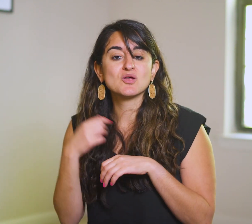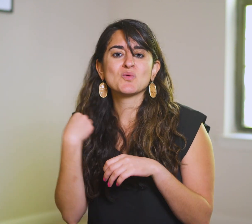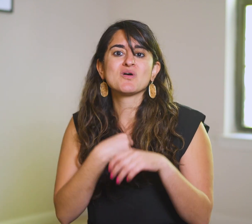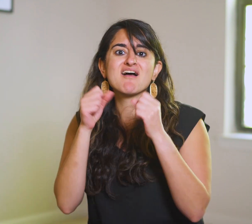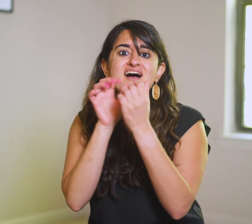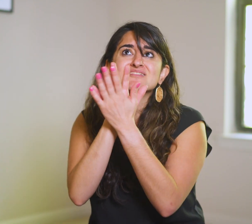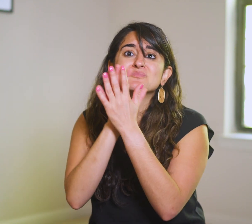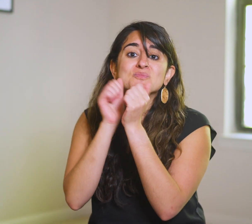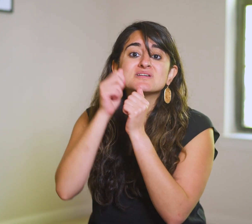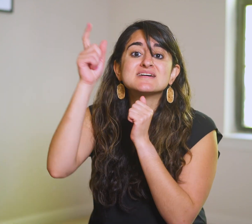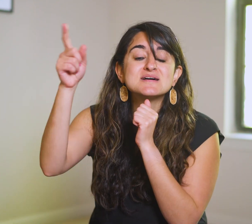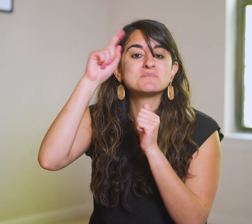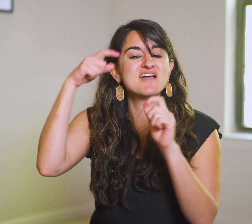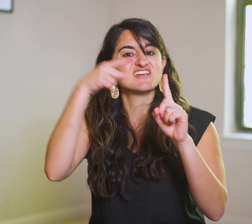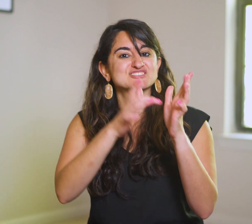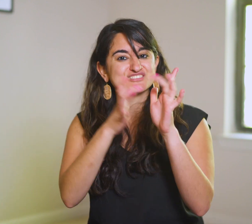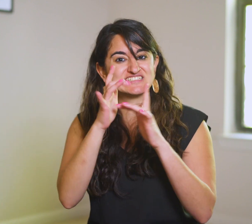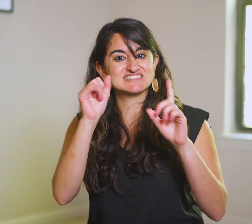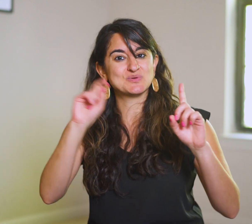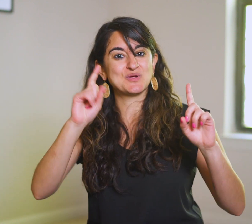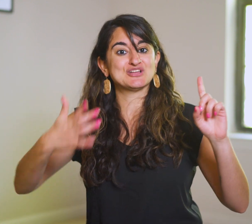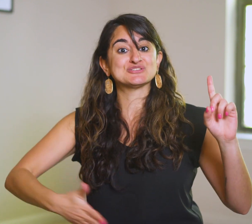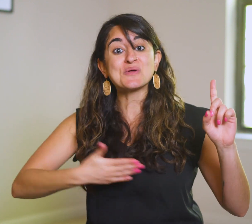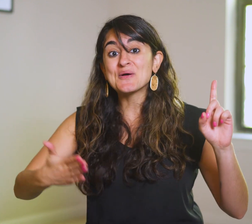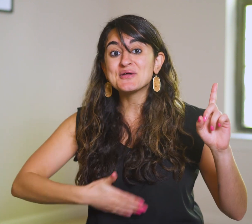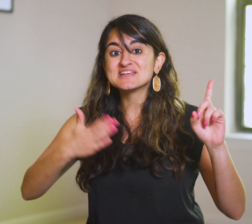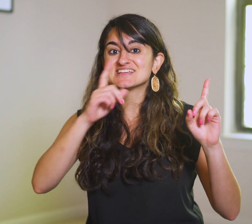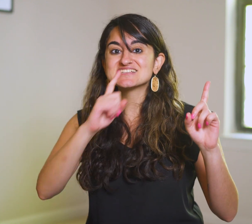We can draw near, because He is where the joy is!